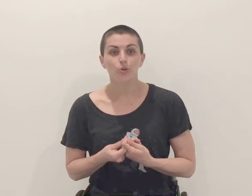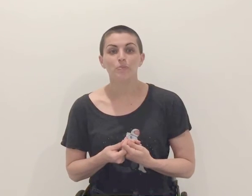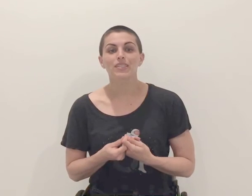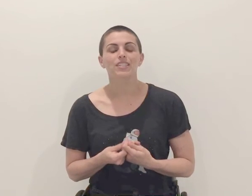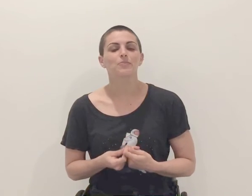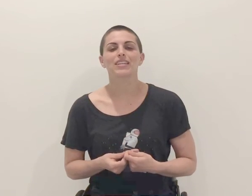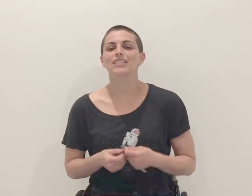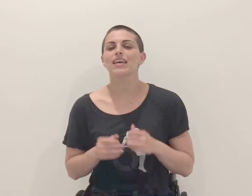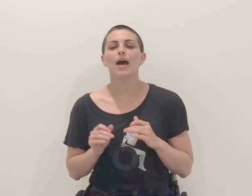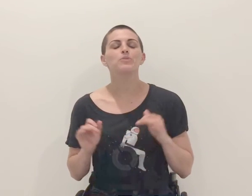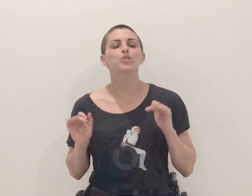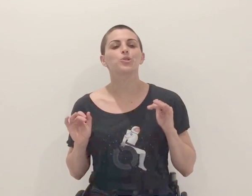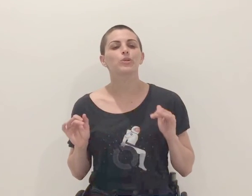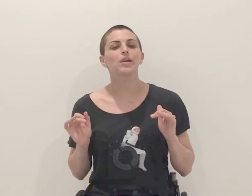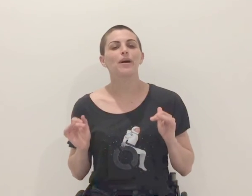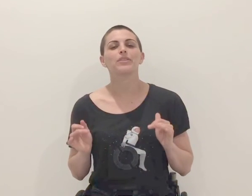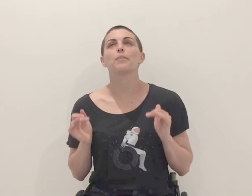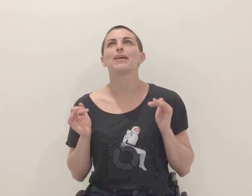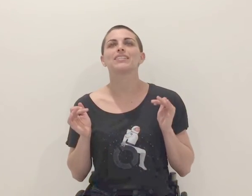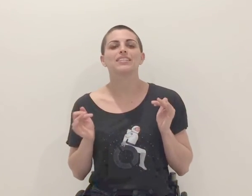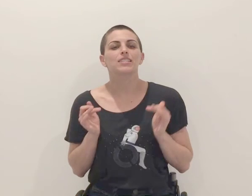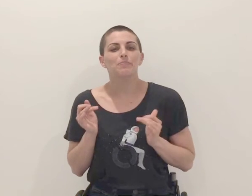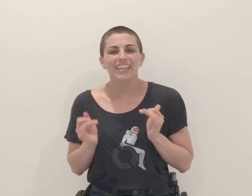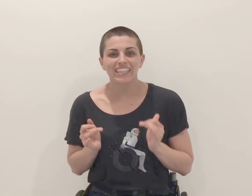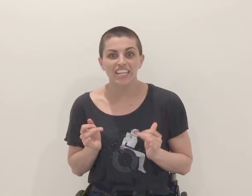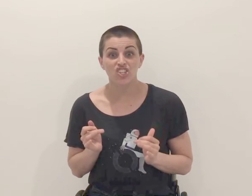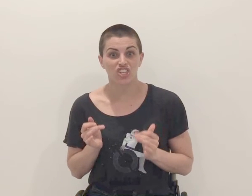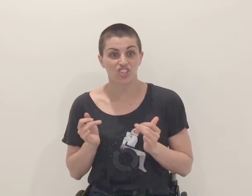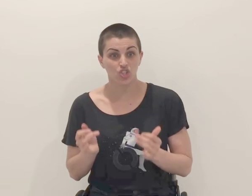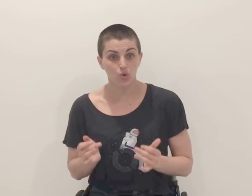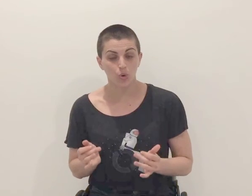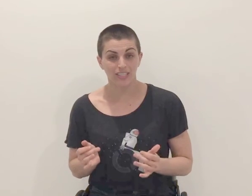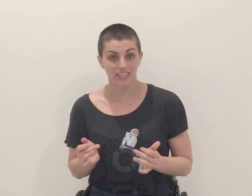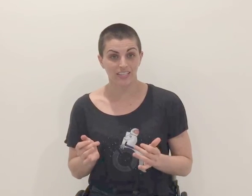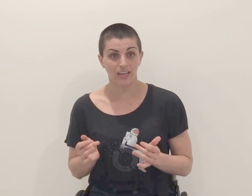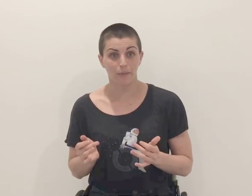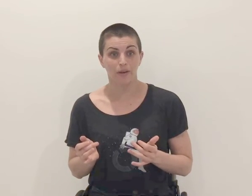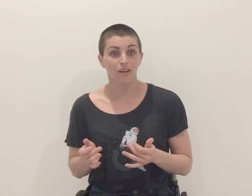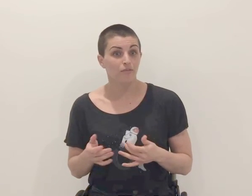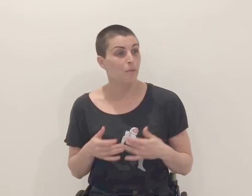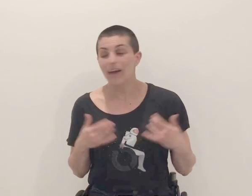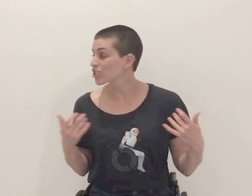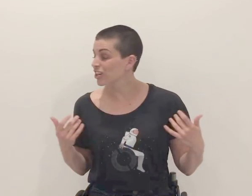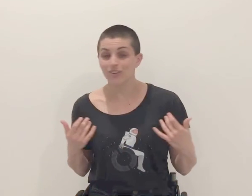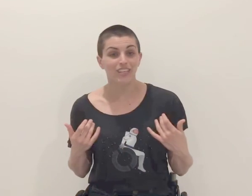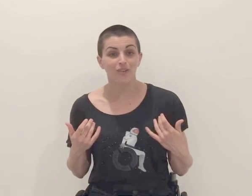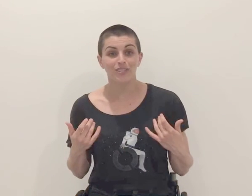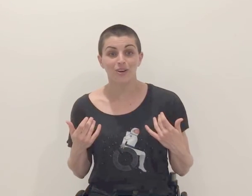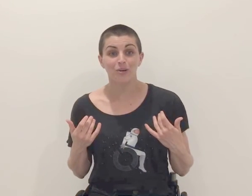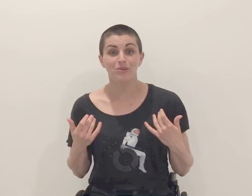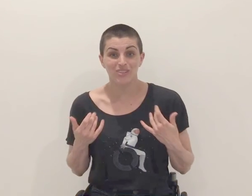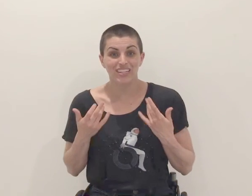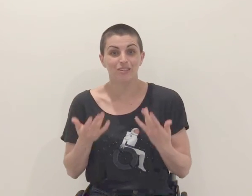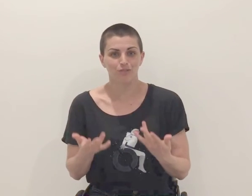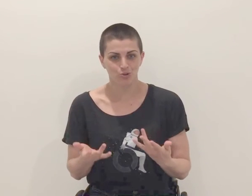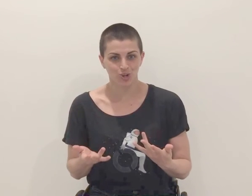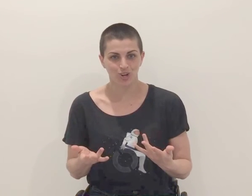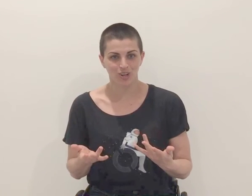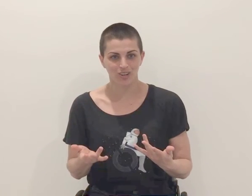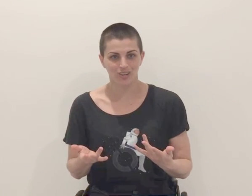Crips In Space is absolutely about the amazing speculation and stories that can come from imagining ourselves and our community in the future.